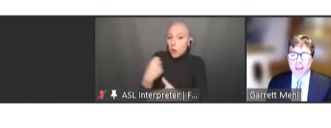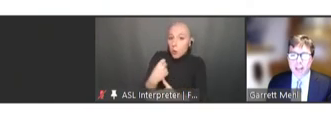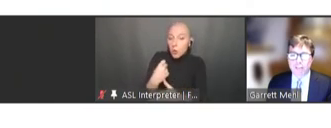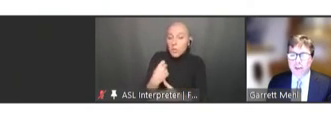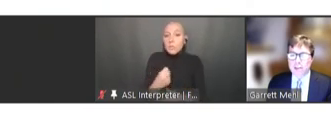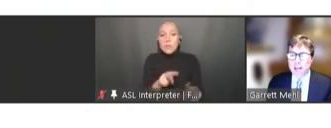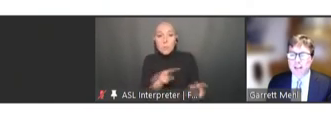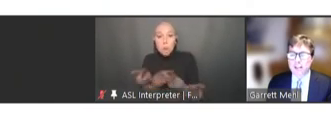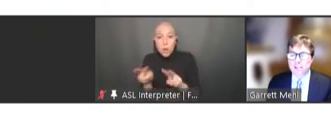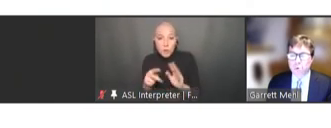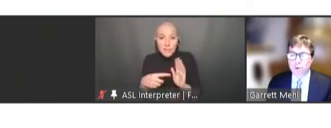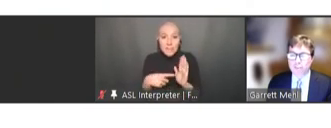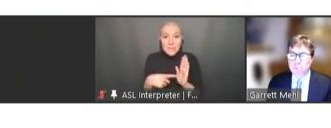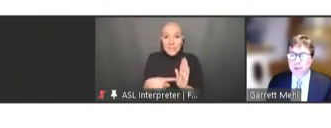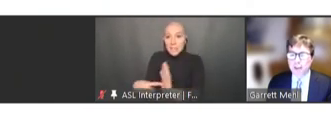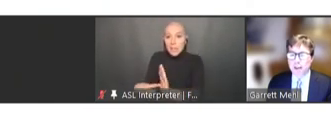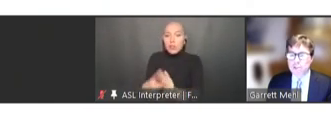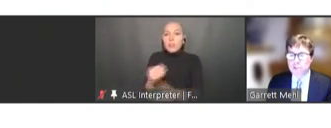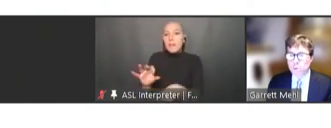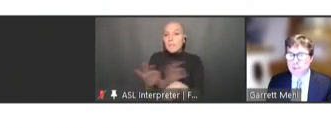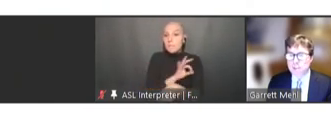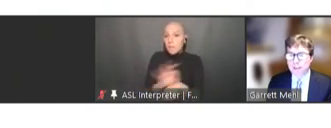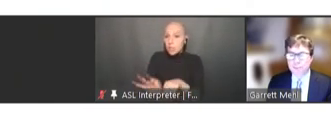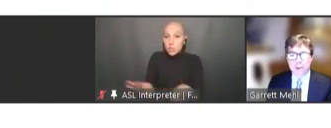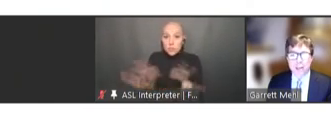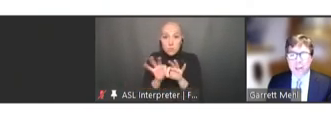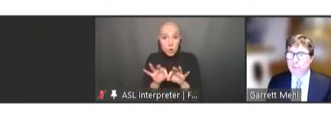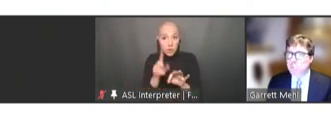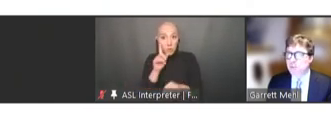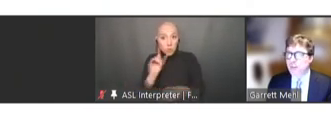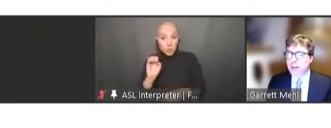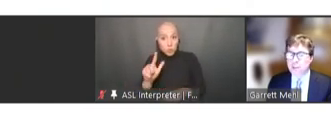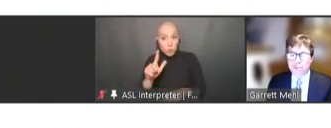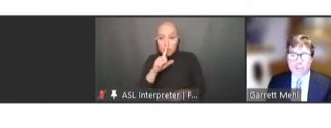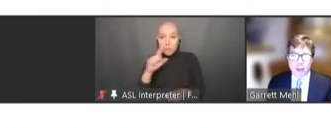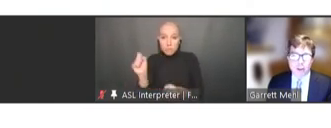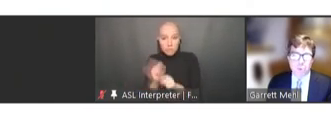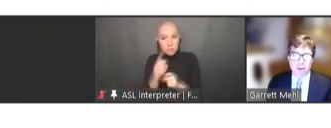the functionality important for bringing a tool to life that will be valuable for the health worker.